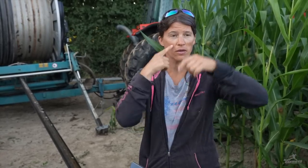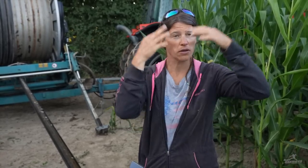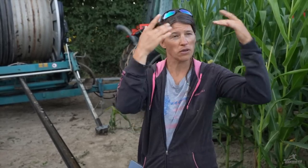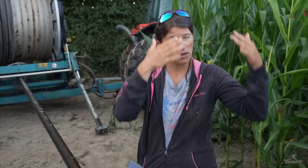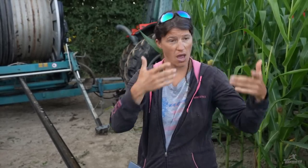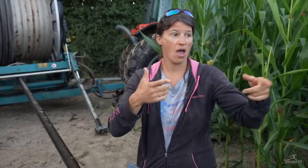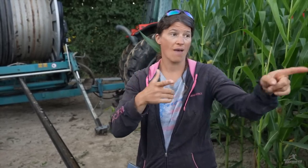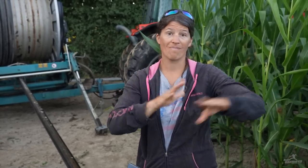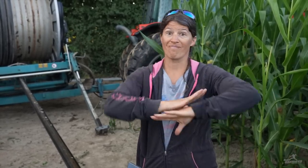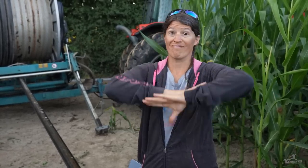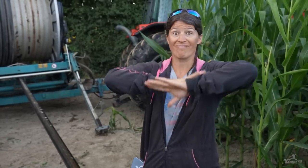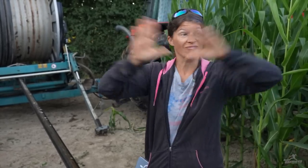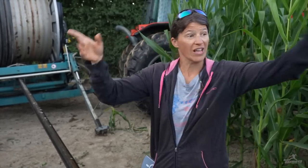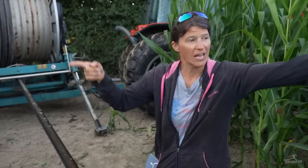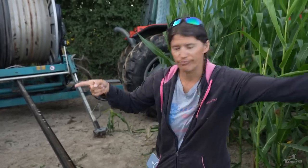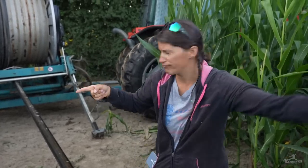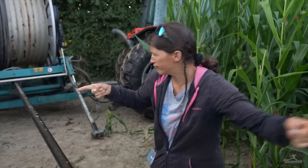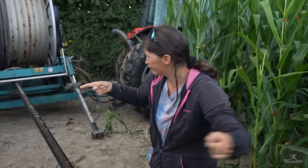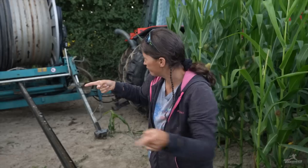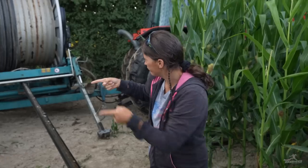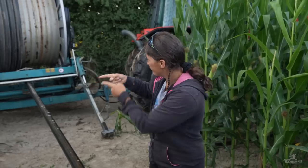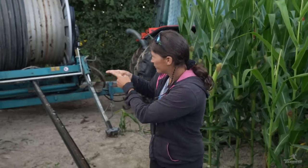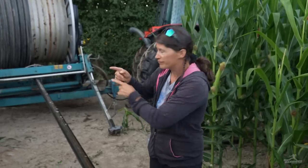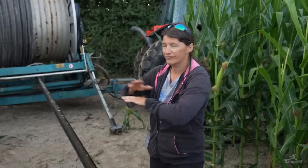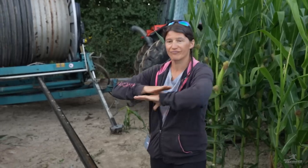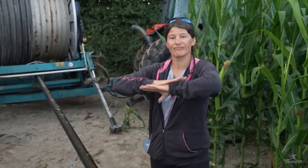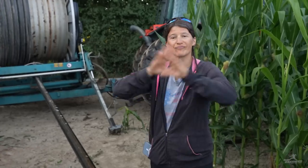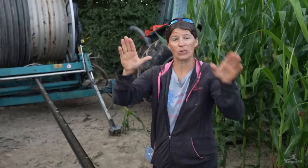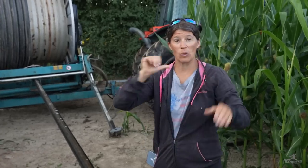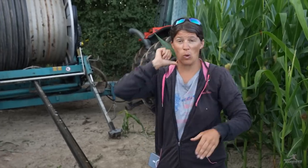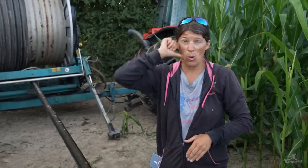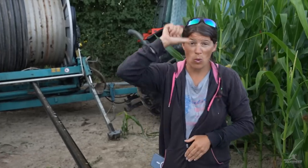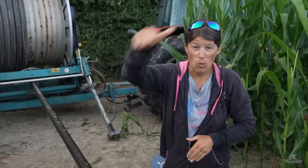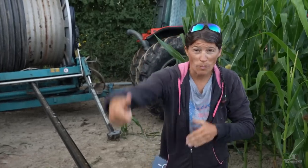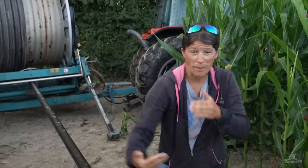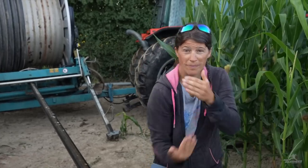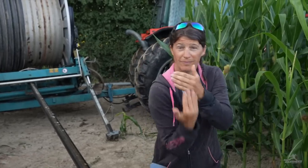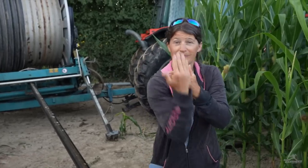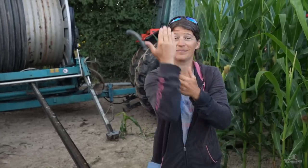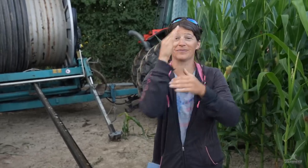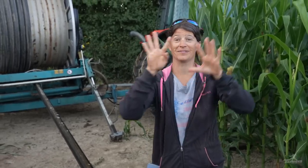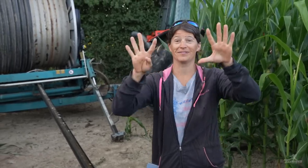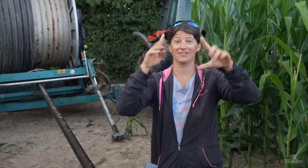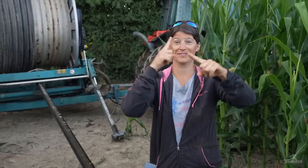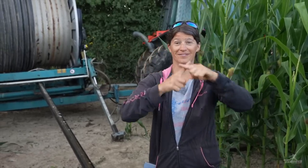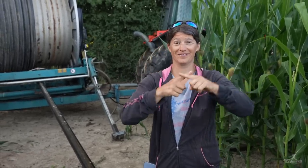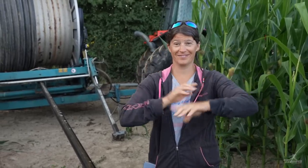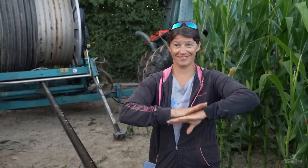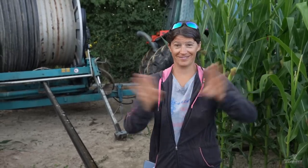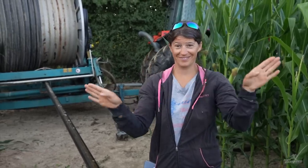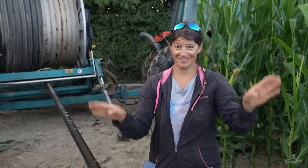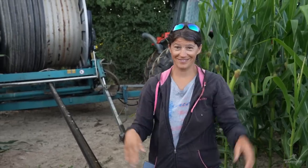he thinks the hose will be fully pulled in by tomorrow morning at 8:30 am.